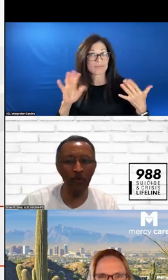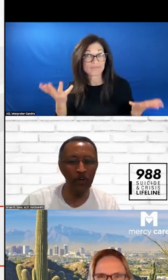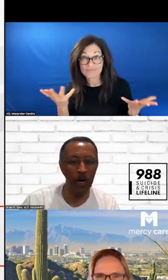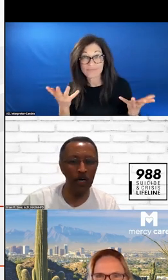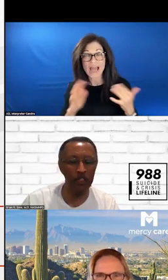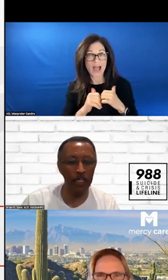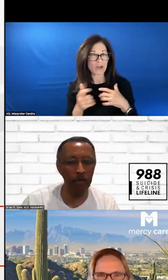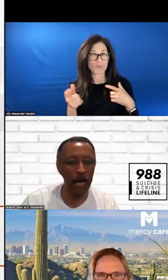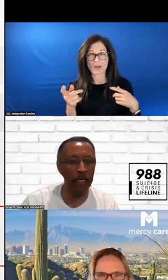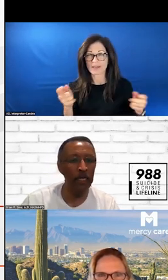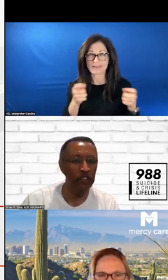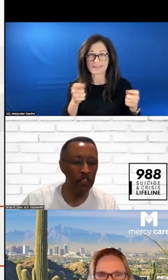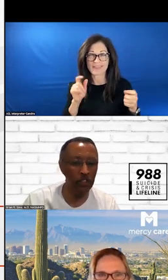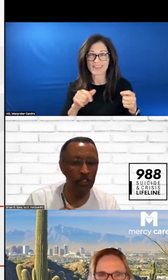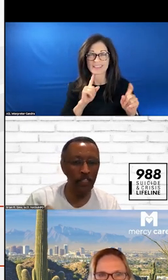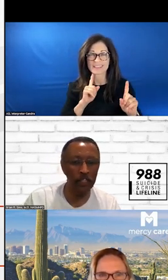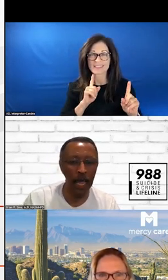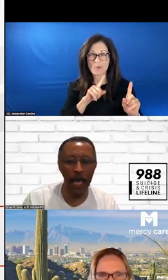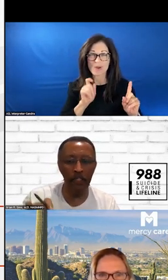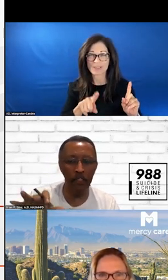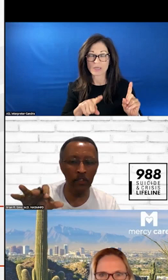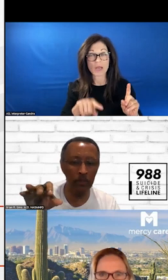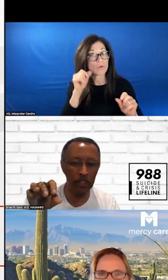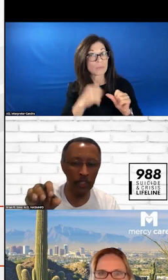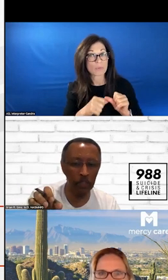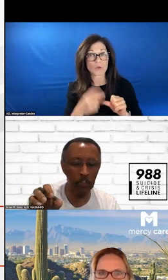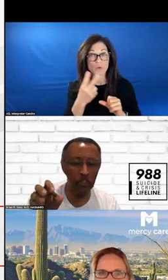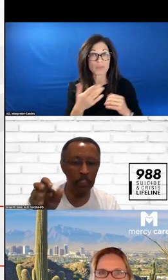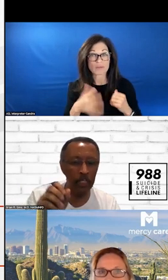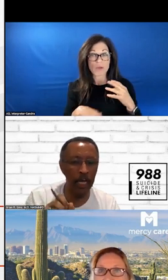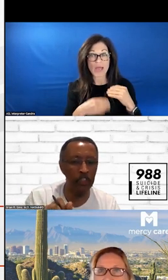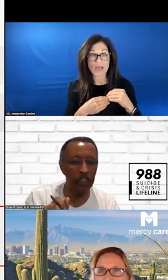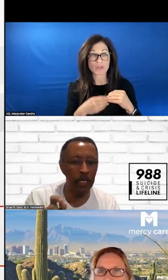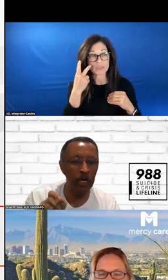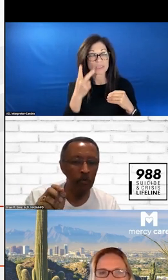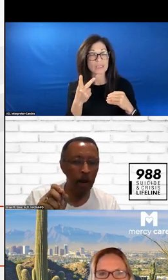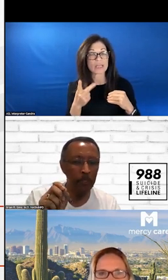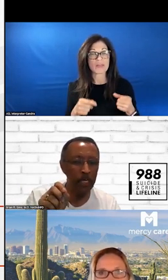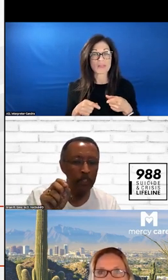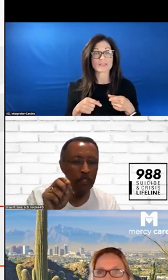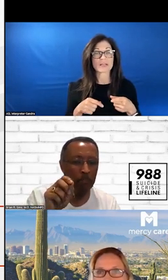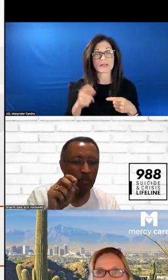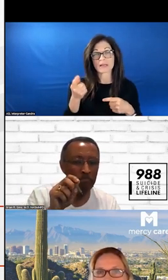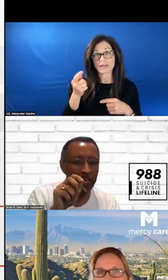WHILE YOU ARE THINKING ABOUT IT, JUST TWO THINGS TO ADD. THE CLIPS THAT YOU SEE AT THE EDGES THERE REPRESENT THE NUMBER OF